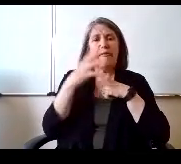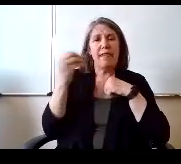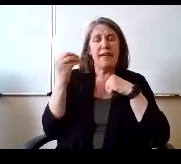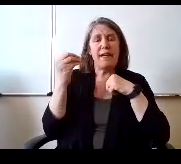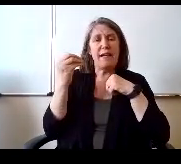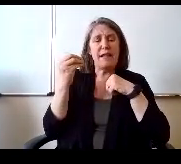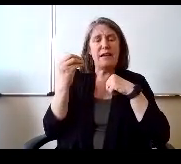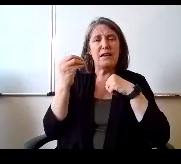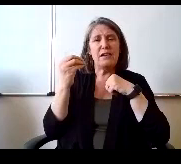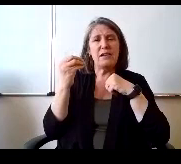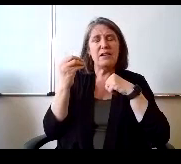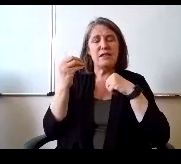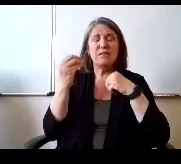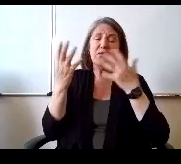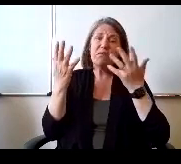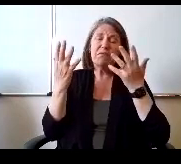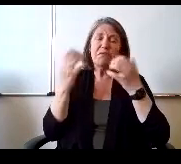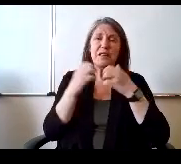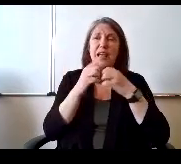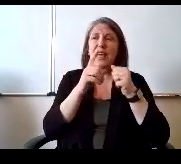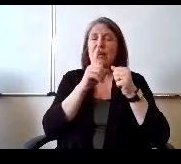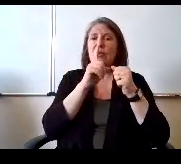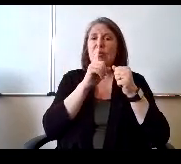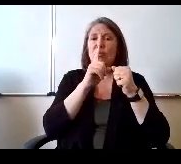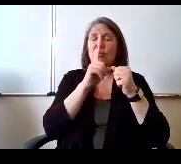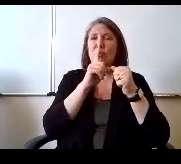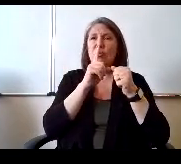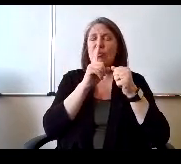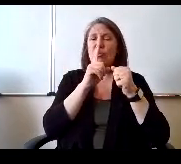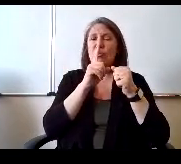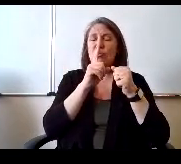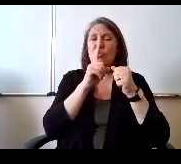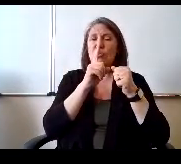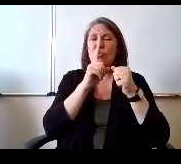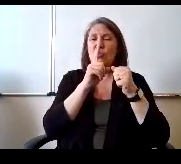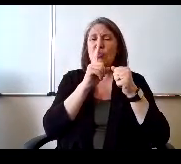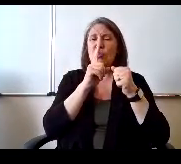Frequent guest for me, children, horses. For liberal extremists, you know,